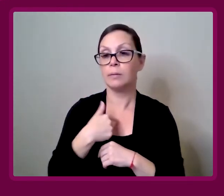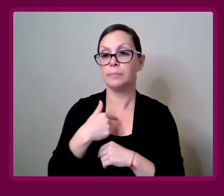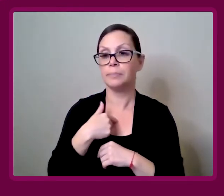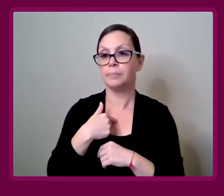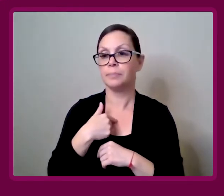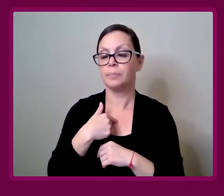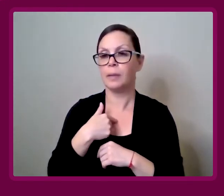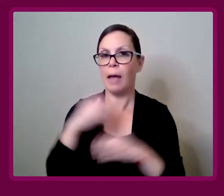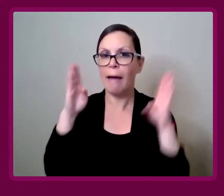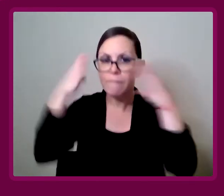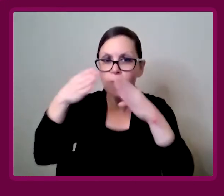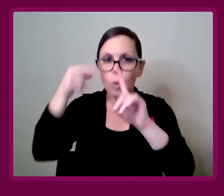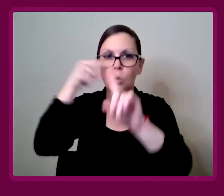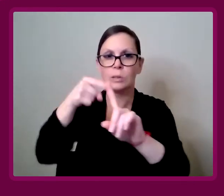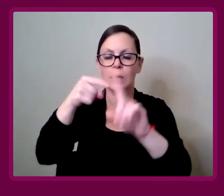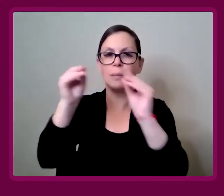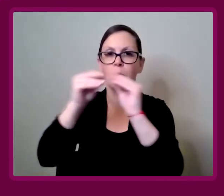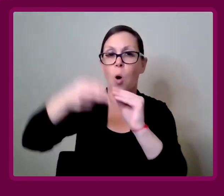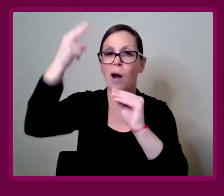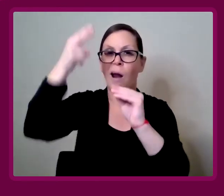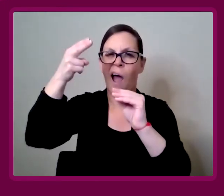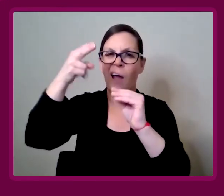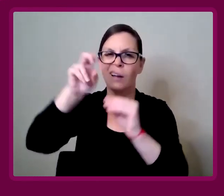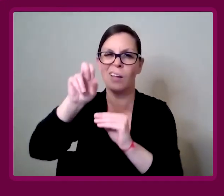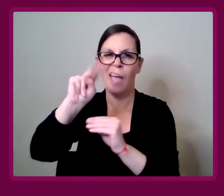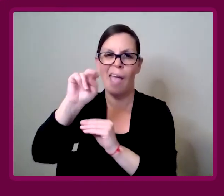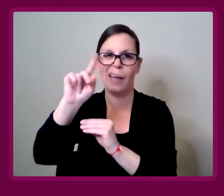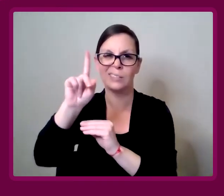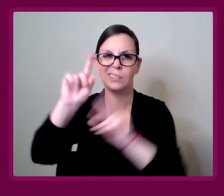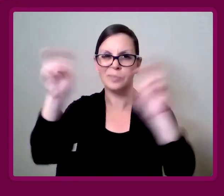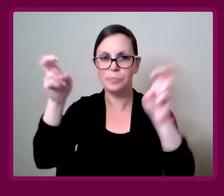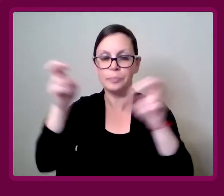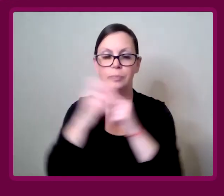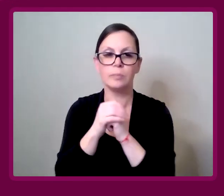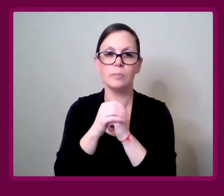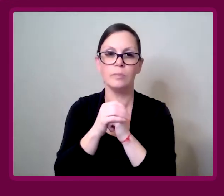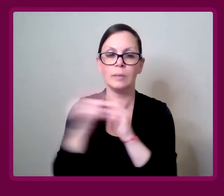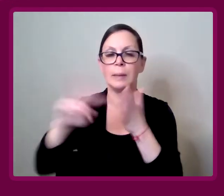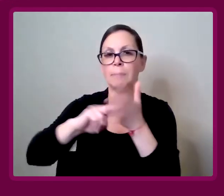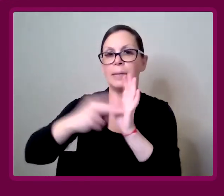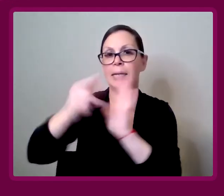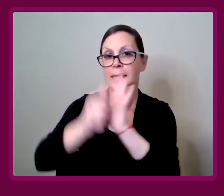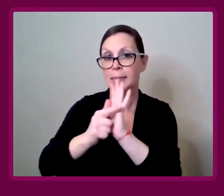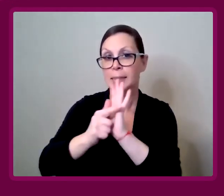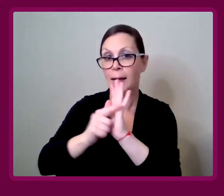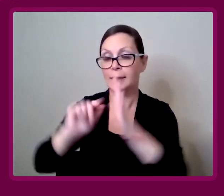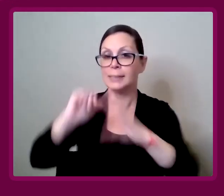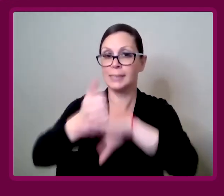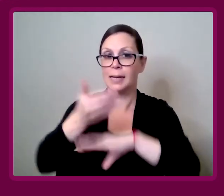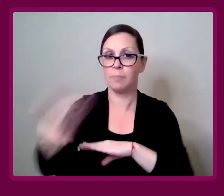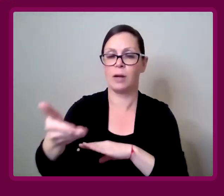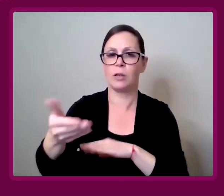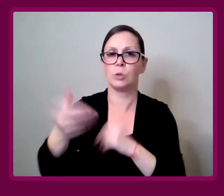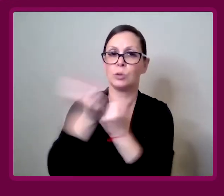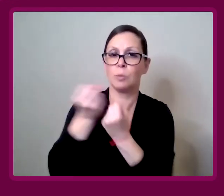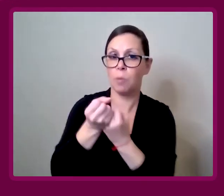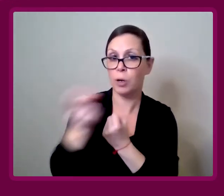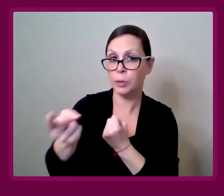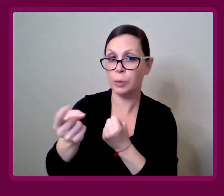I targeted the higher end, so that the law is there to back you up.